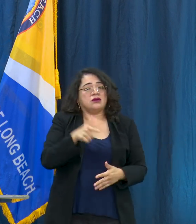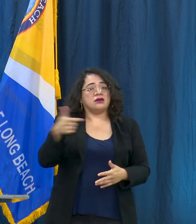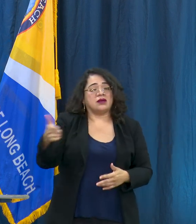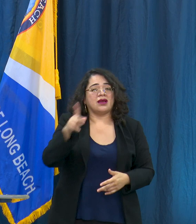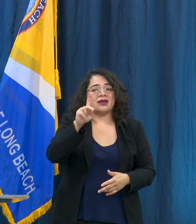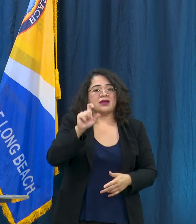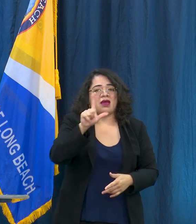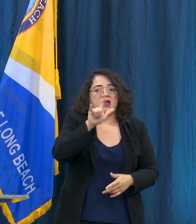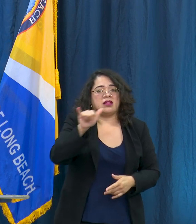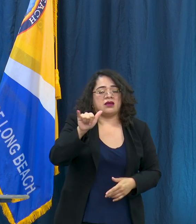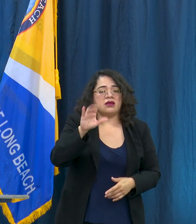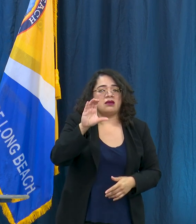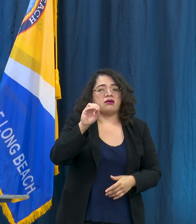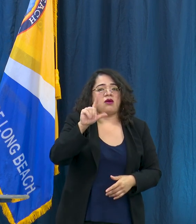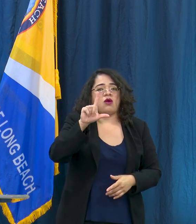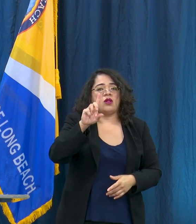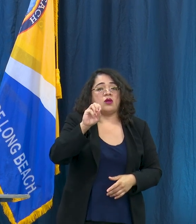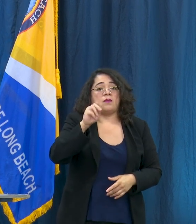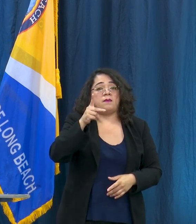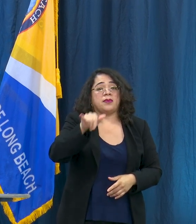Department, Kelly.